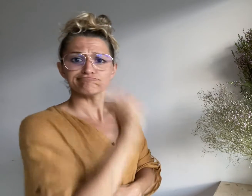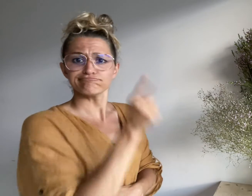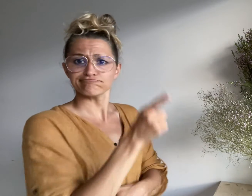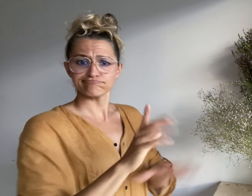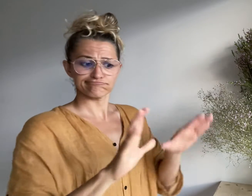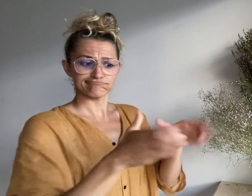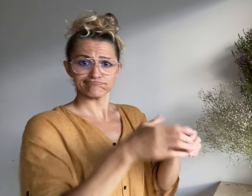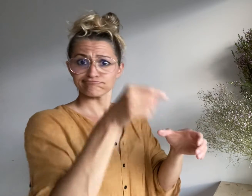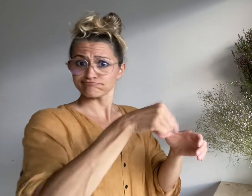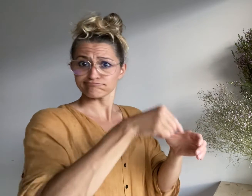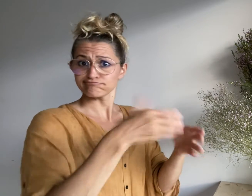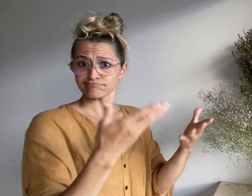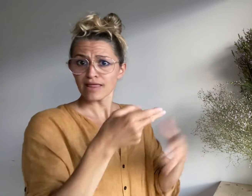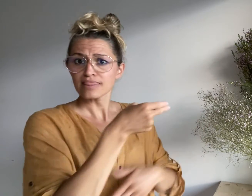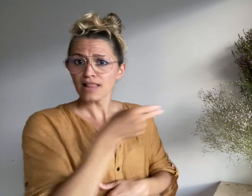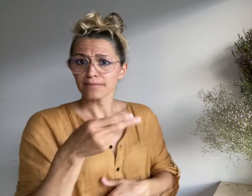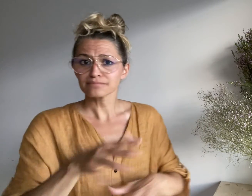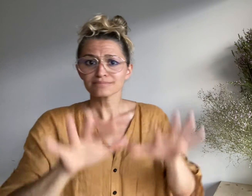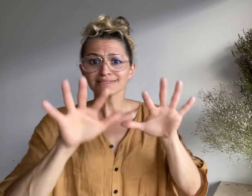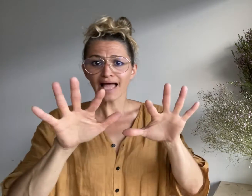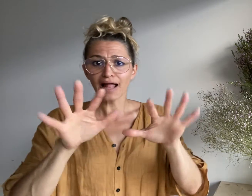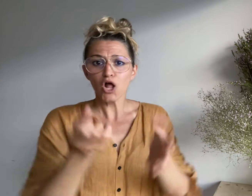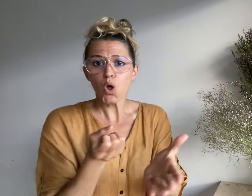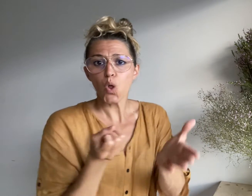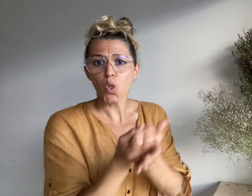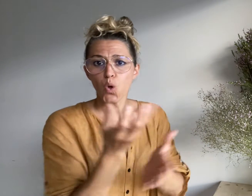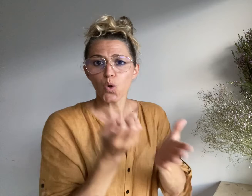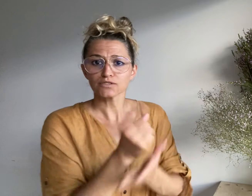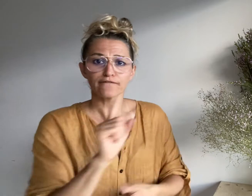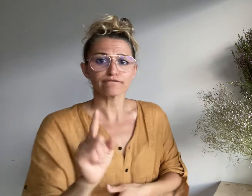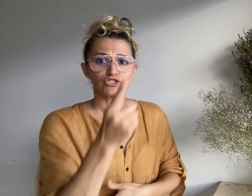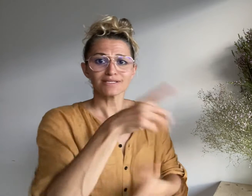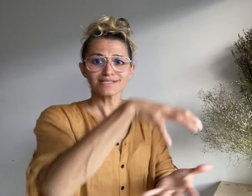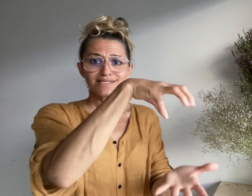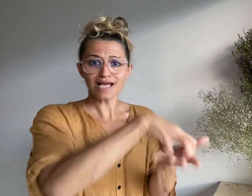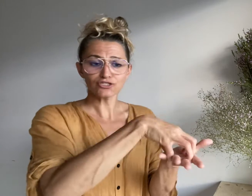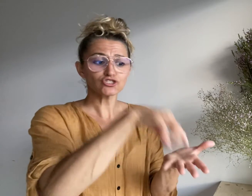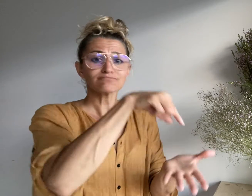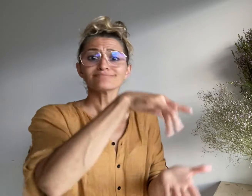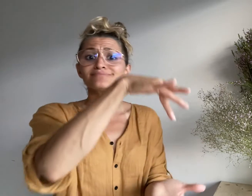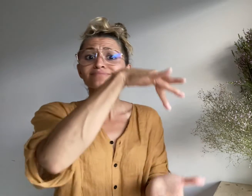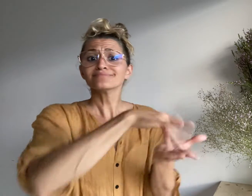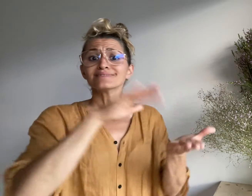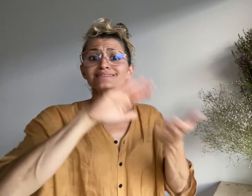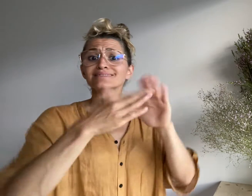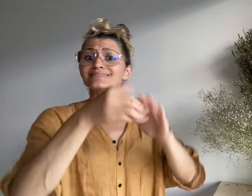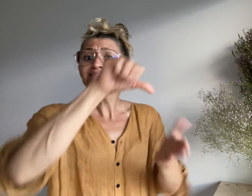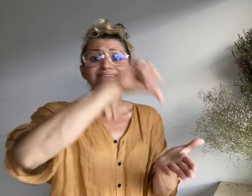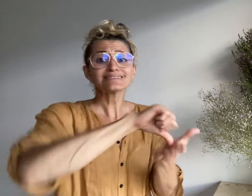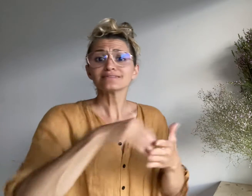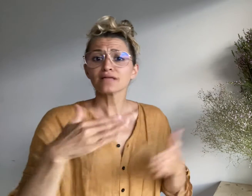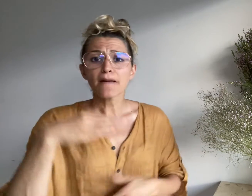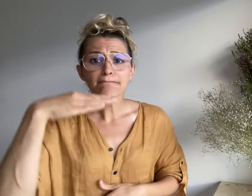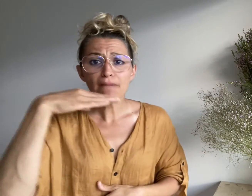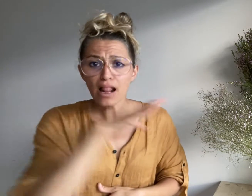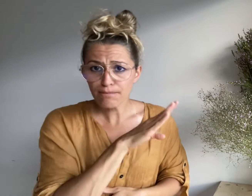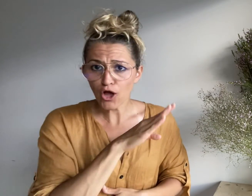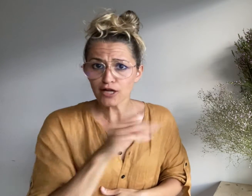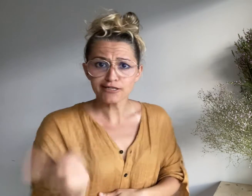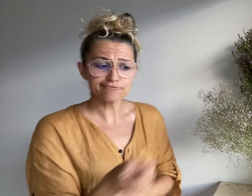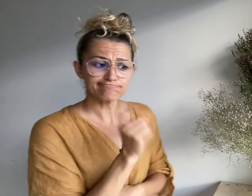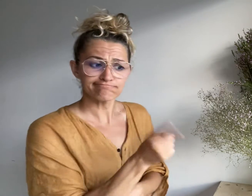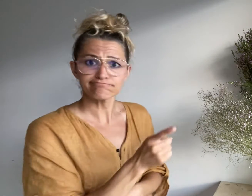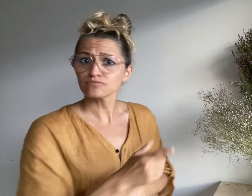disciplined the 10 News First station in Melbourne due